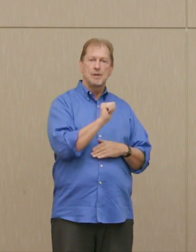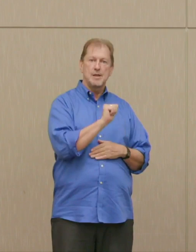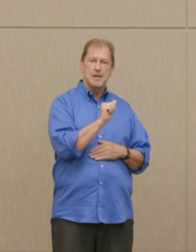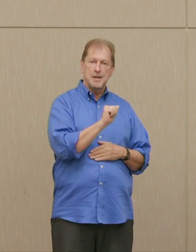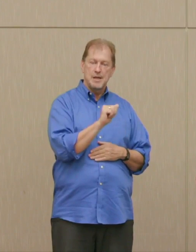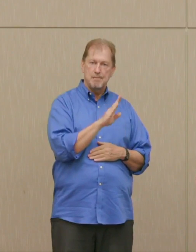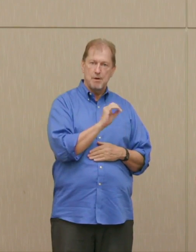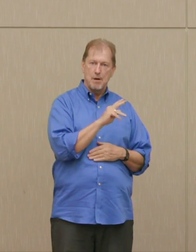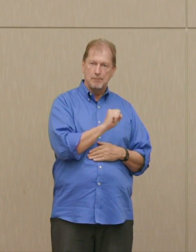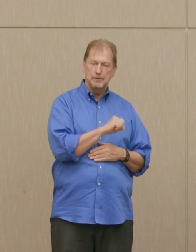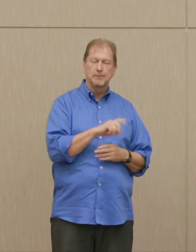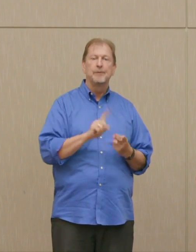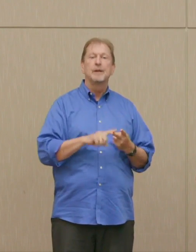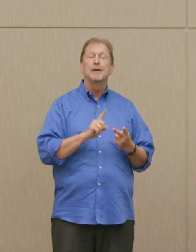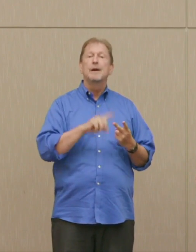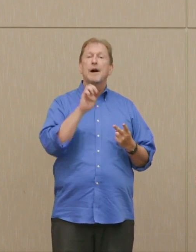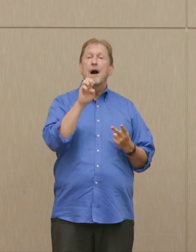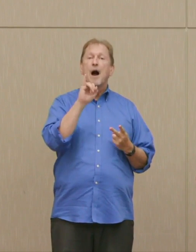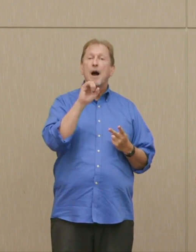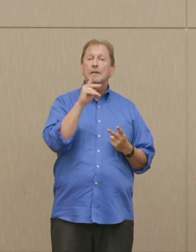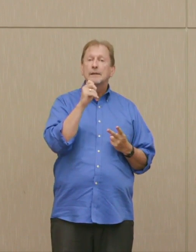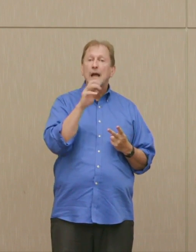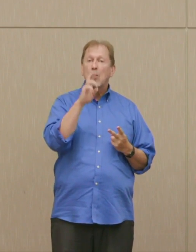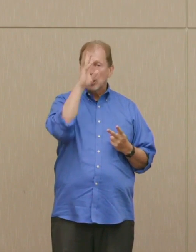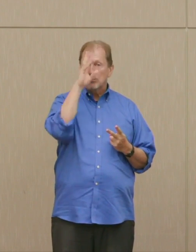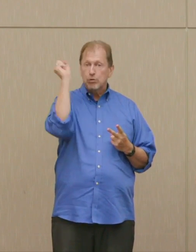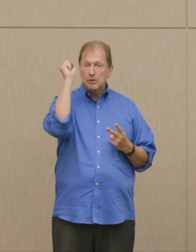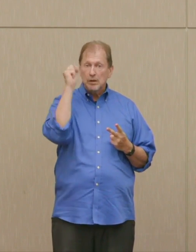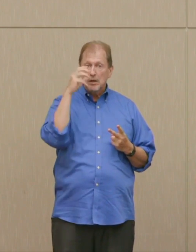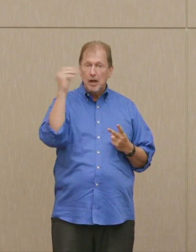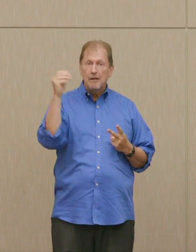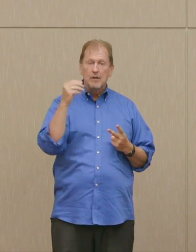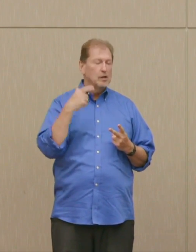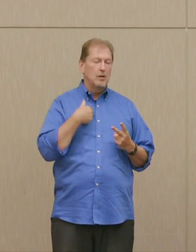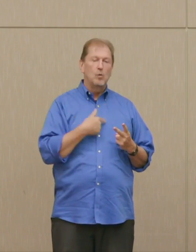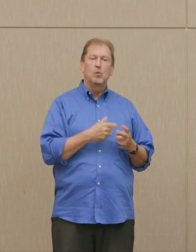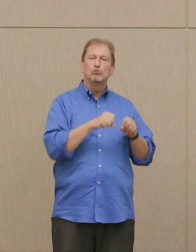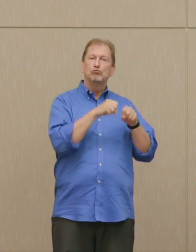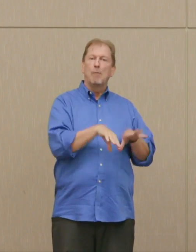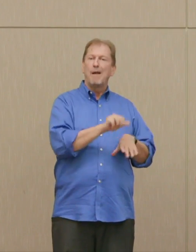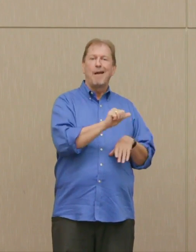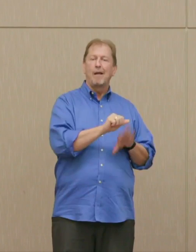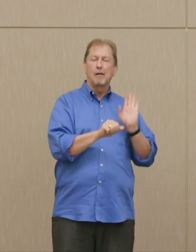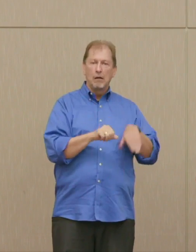When Eisenhower left office, we had mostly H-bombs.